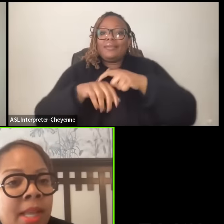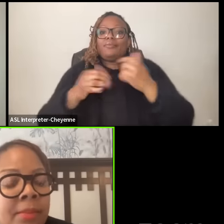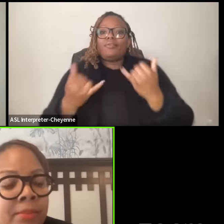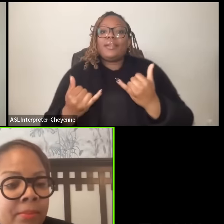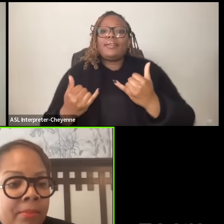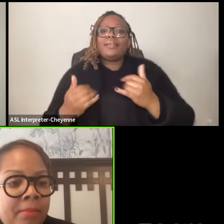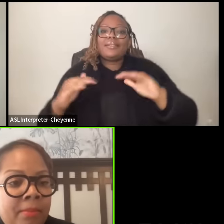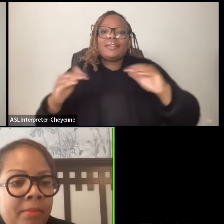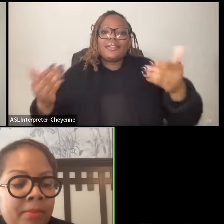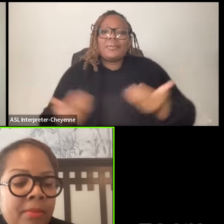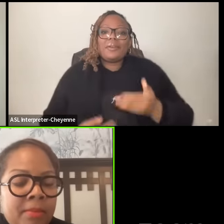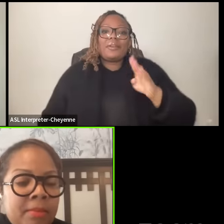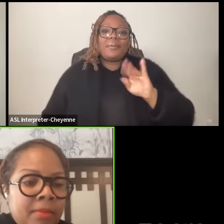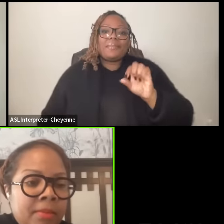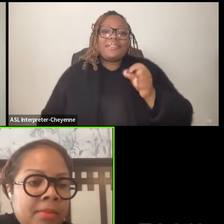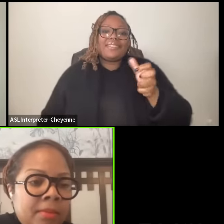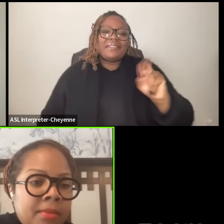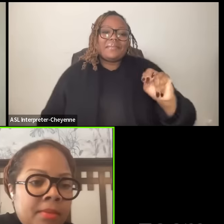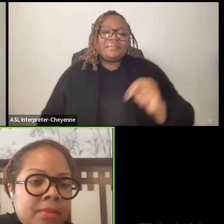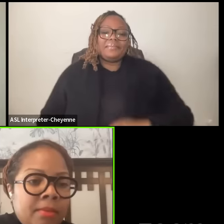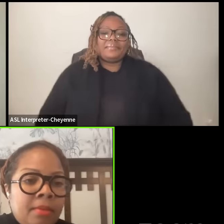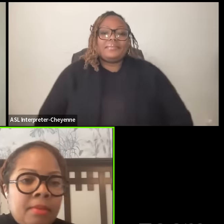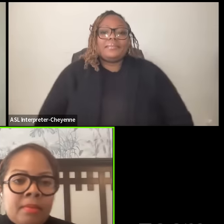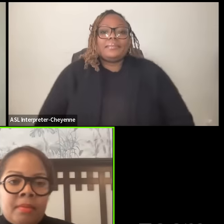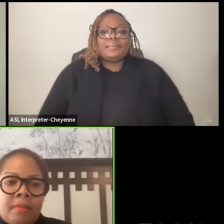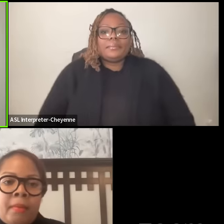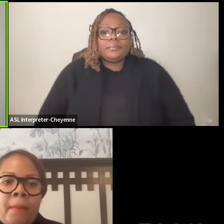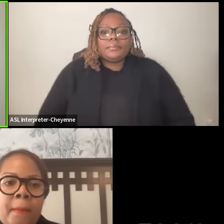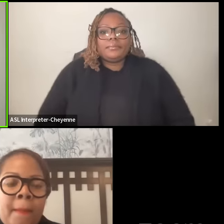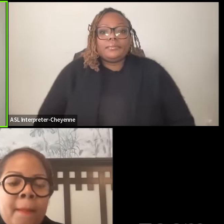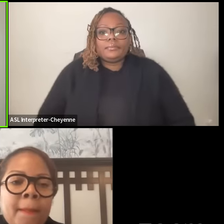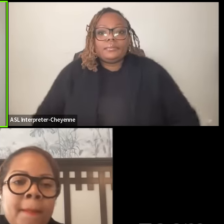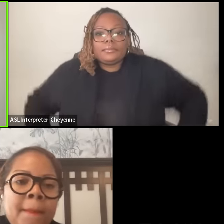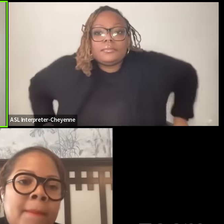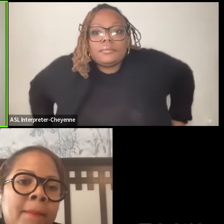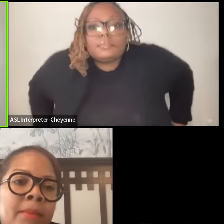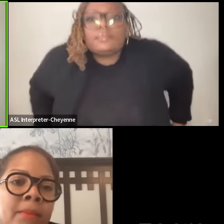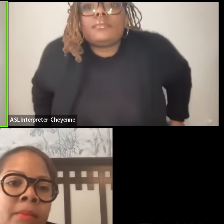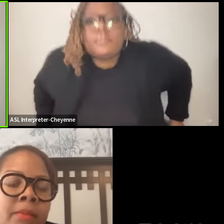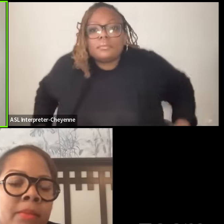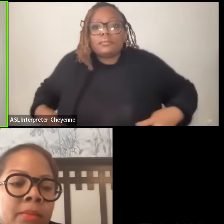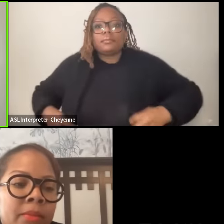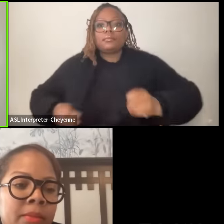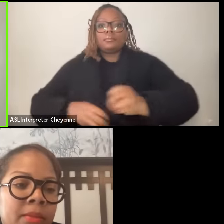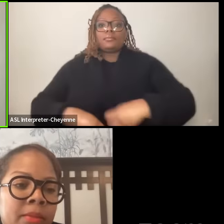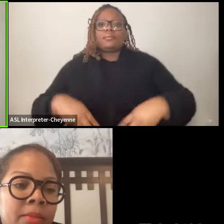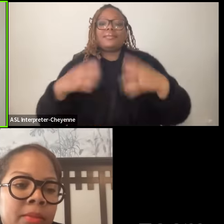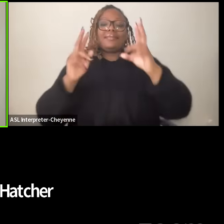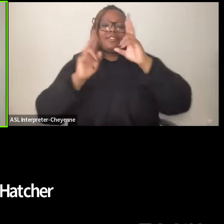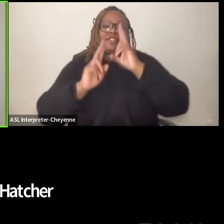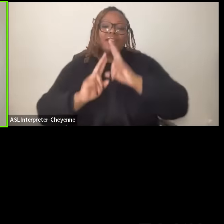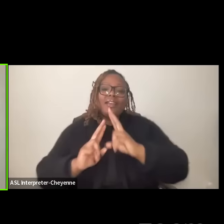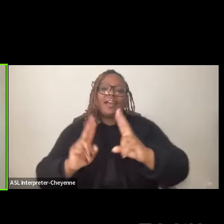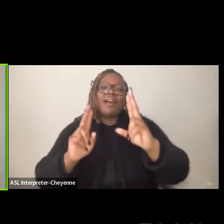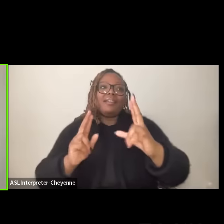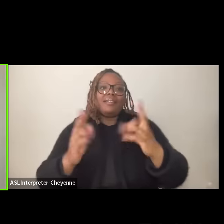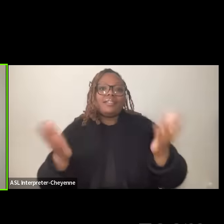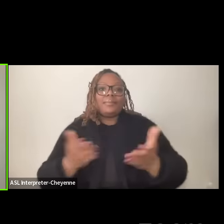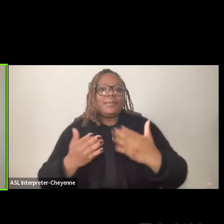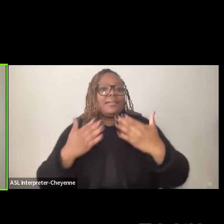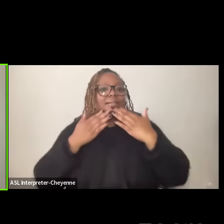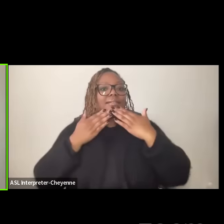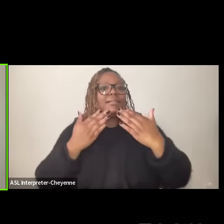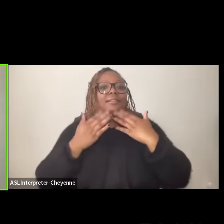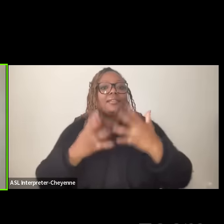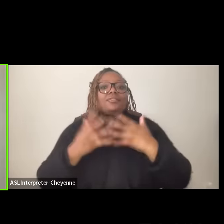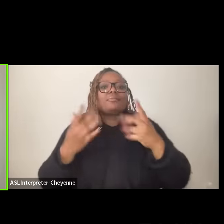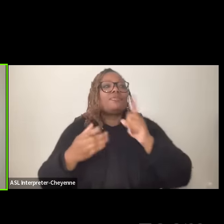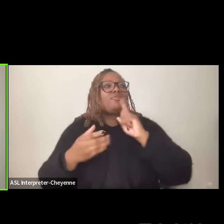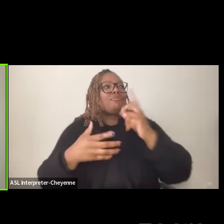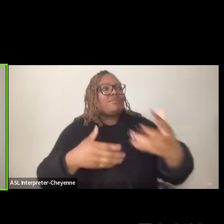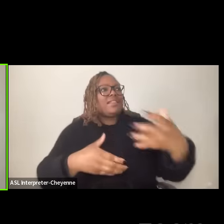ban thank you so much um it is such an honor to be here and to be participating in the legacy